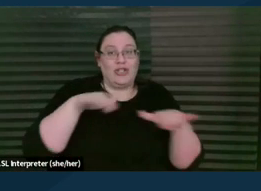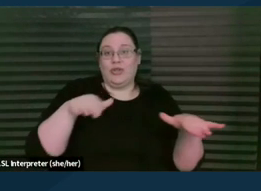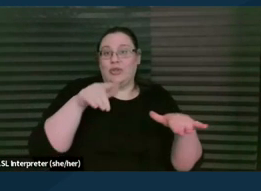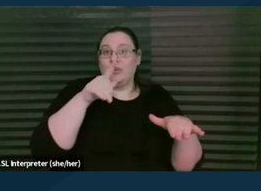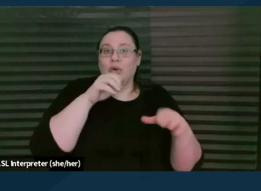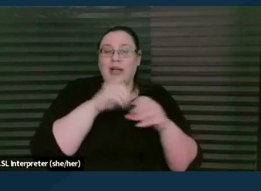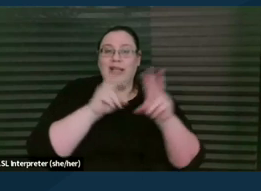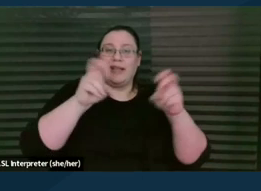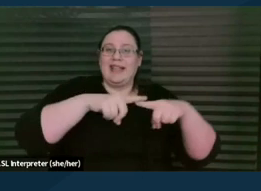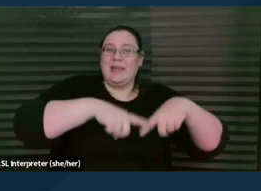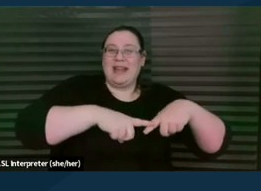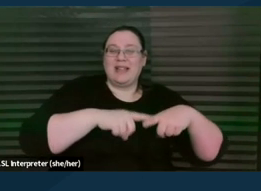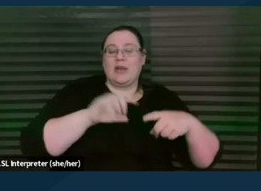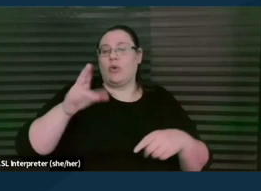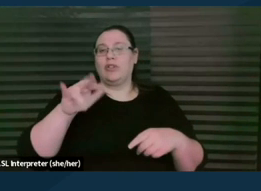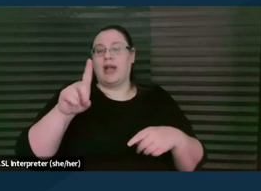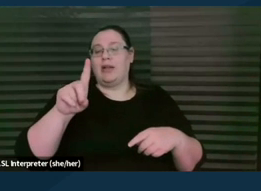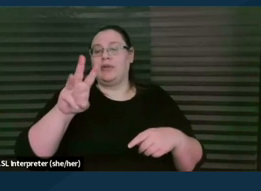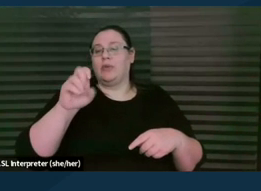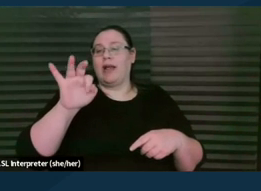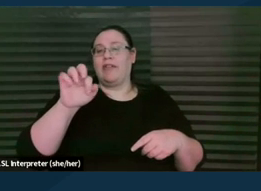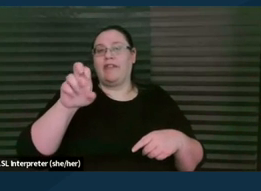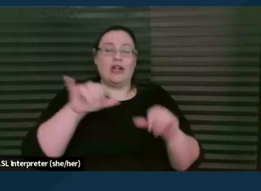or child welfare system or juvenile justice system.